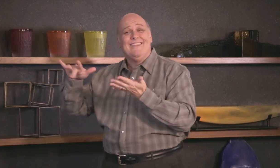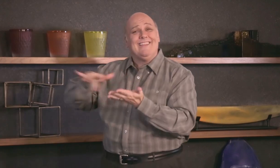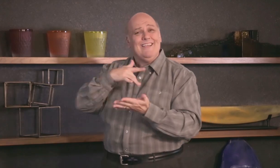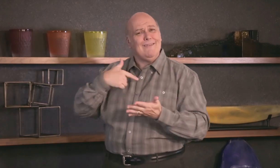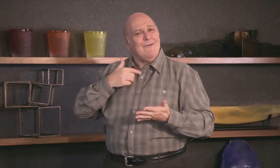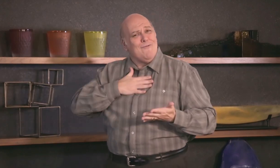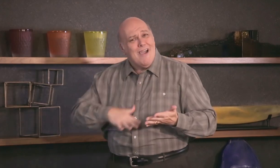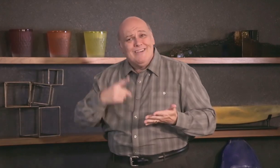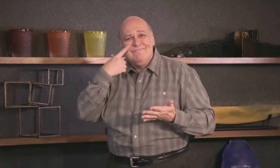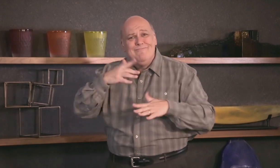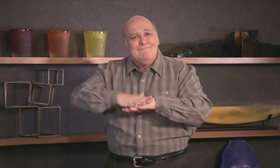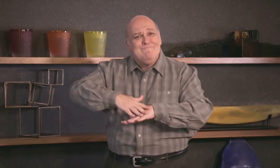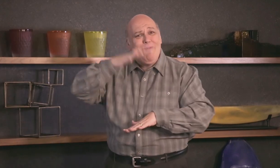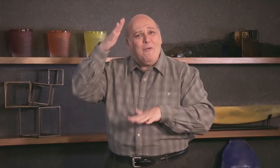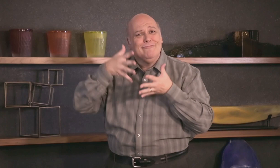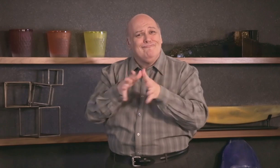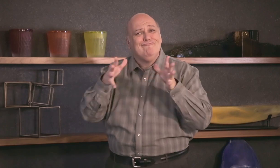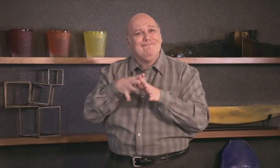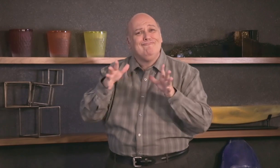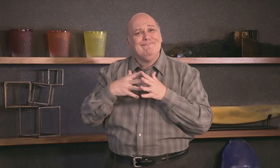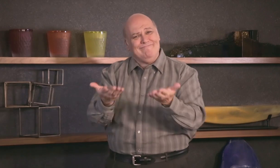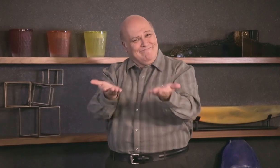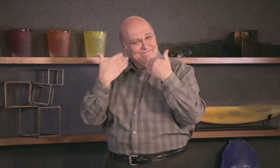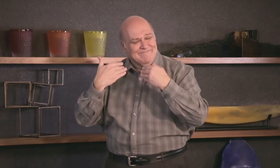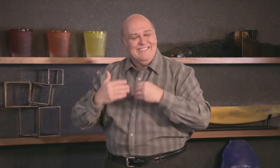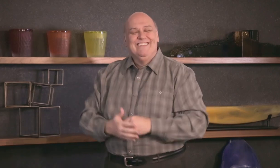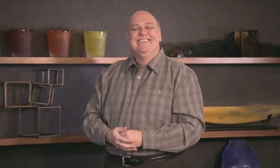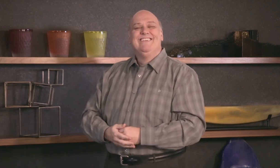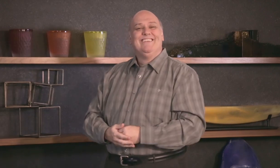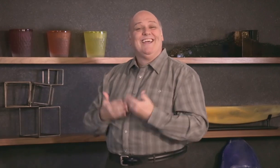dancing, and want to see more stories!